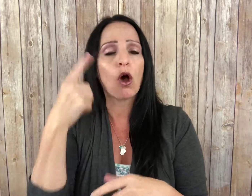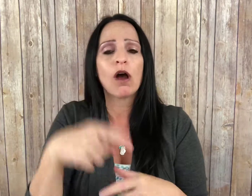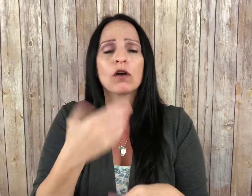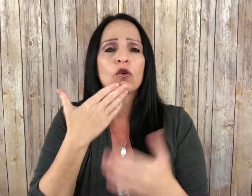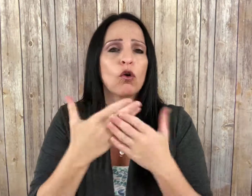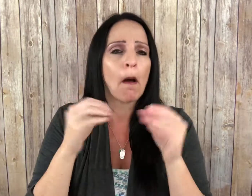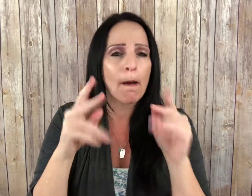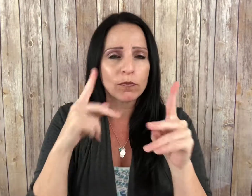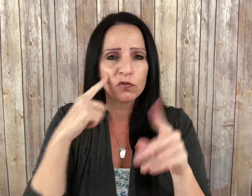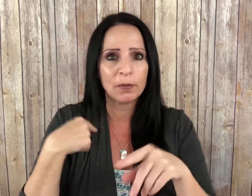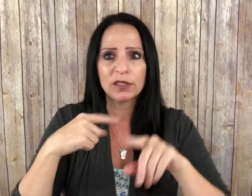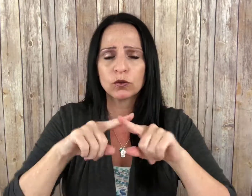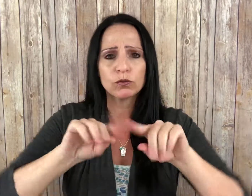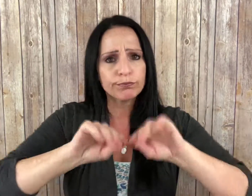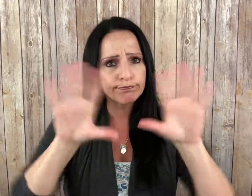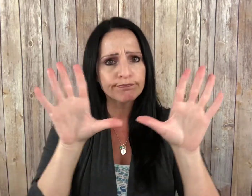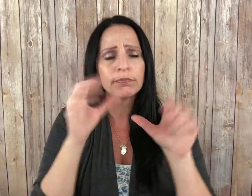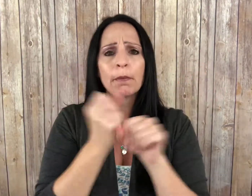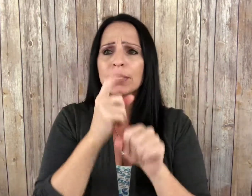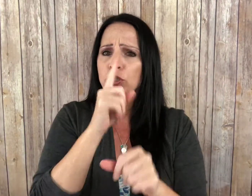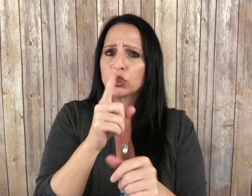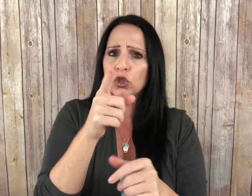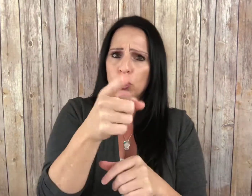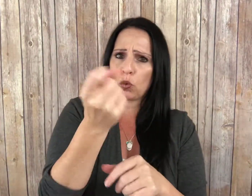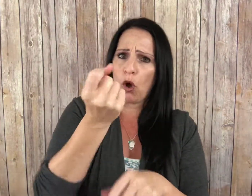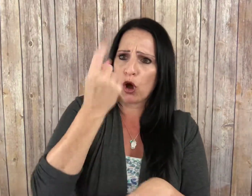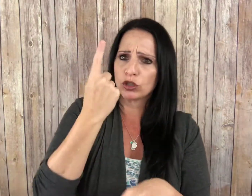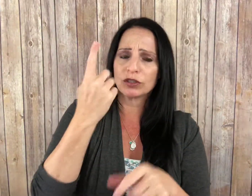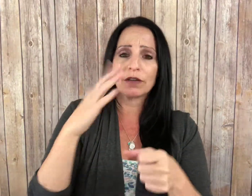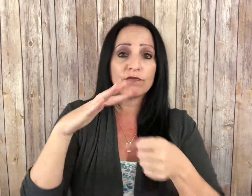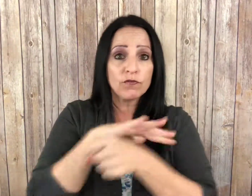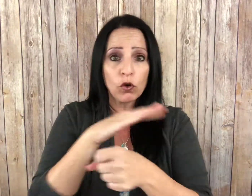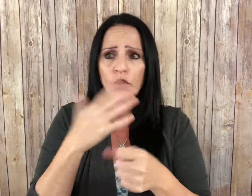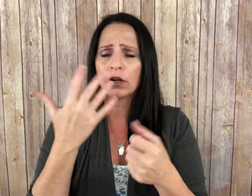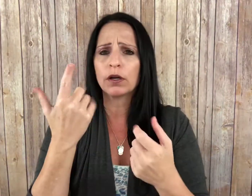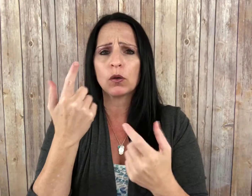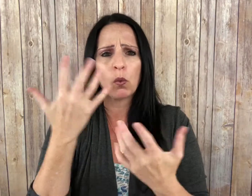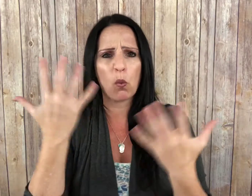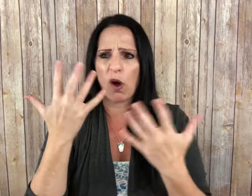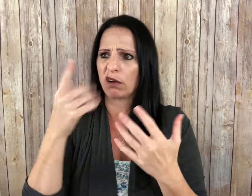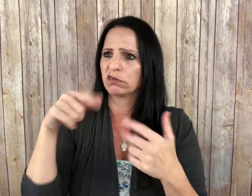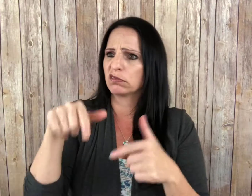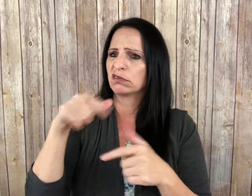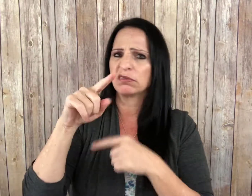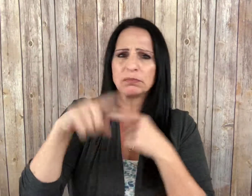I thought this was a good opportunity for me to clarify for those who may not know the answer to this question.